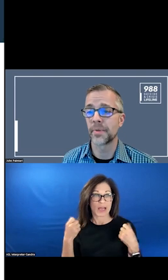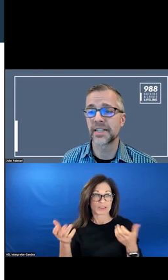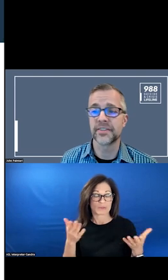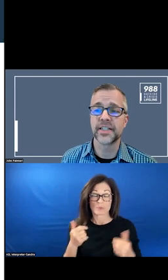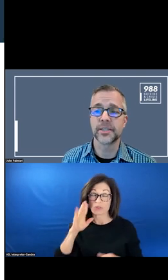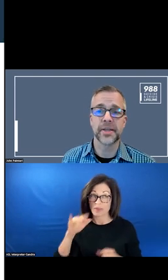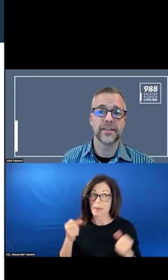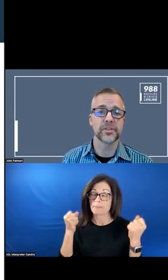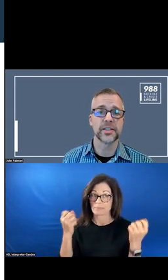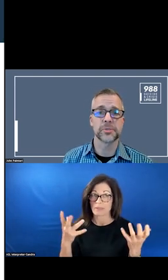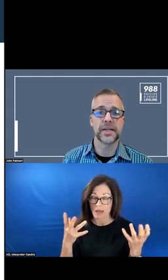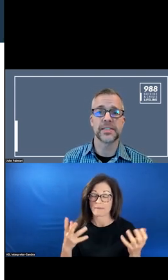ACTIVITY IN THE BEHAVIORAL HEALTH SPACE.